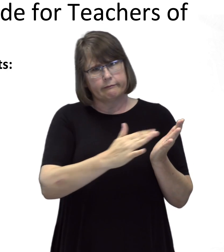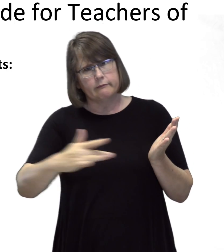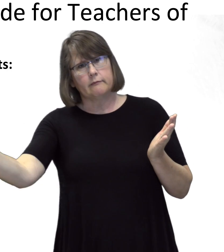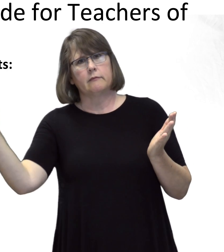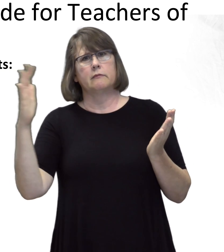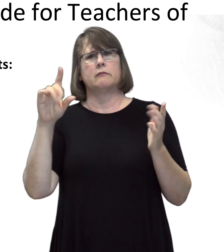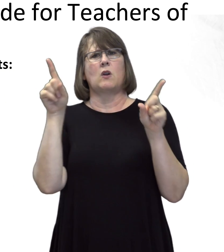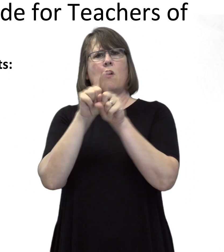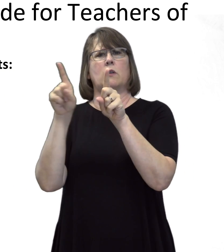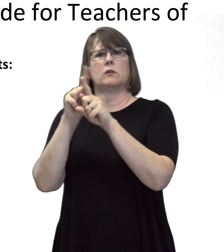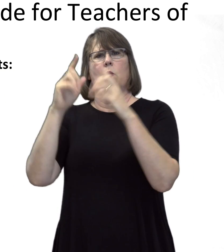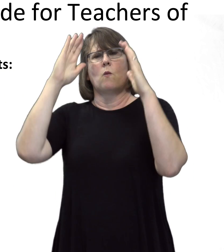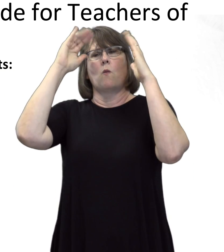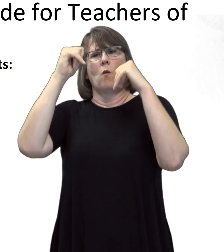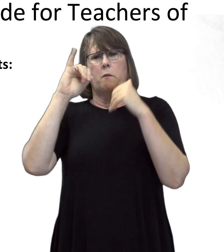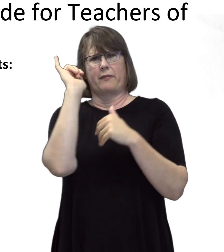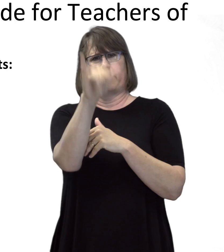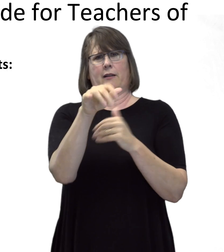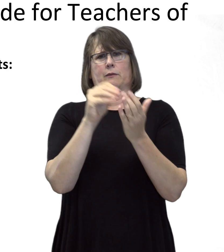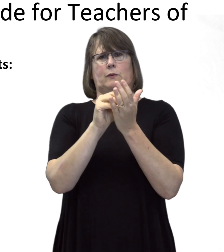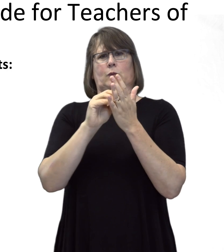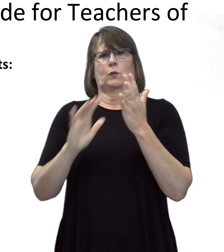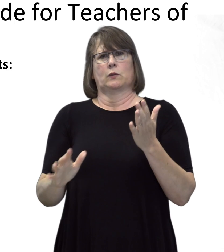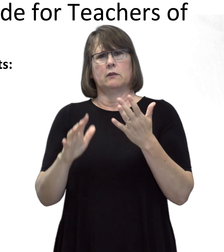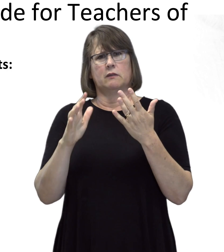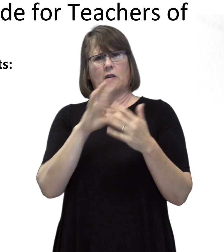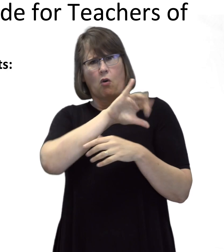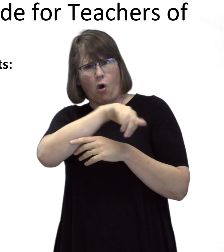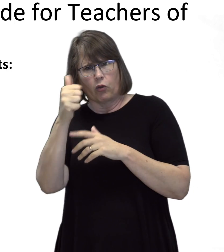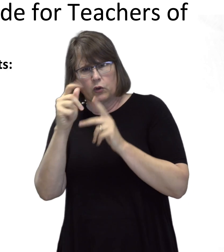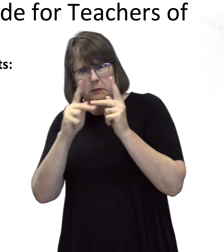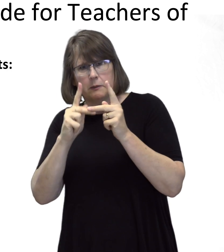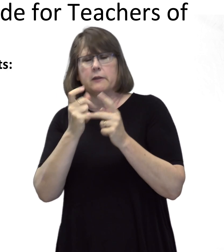We also hope this helps the student and others